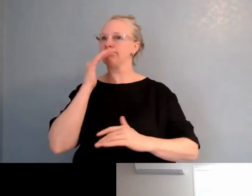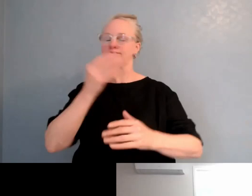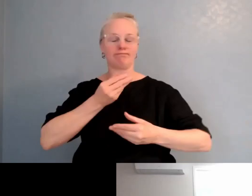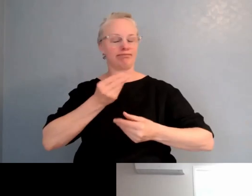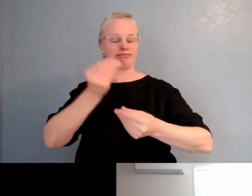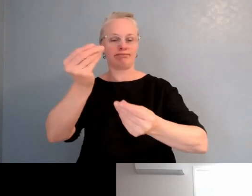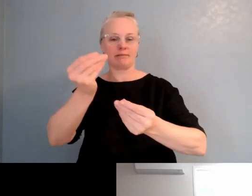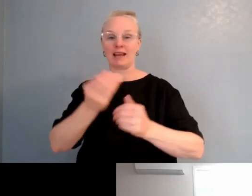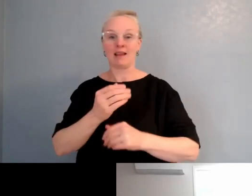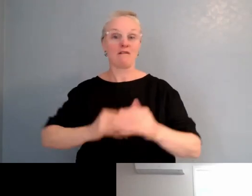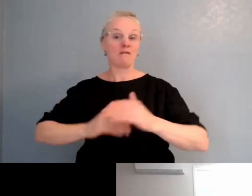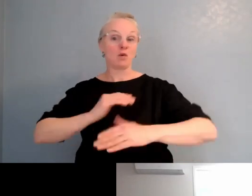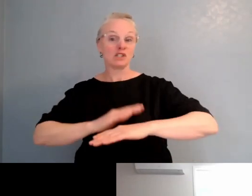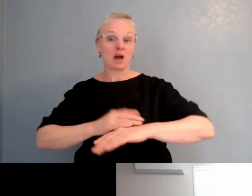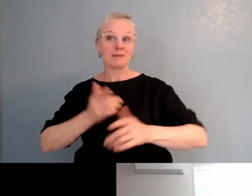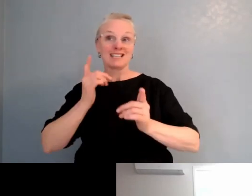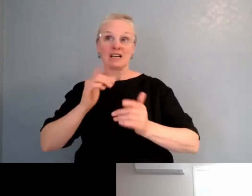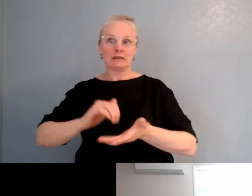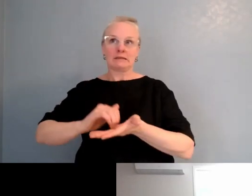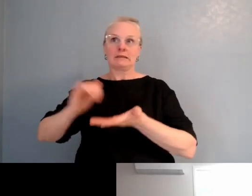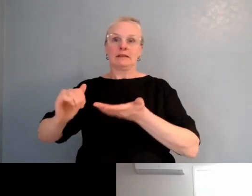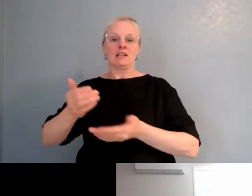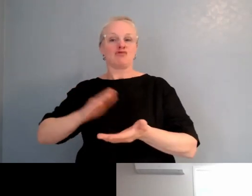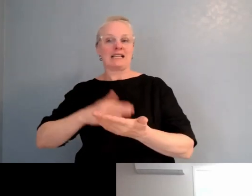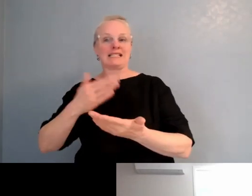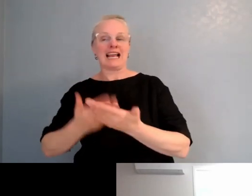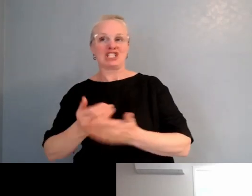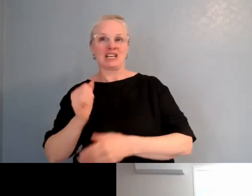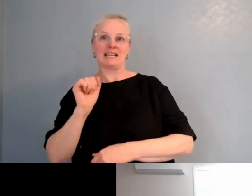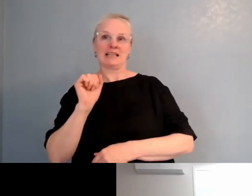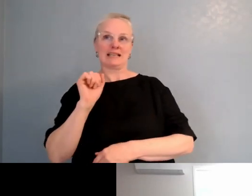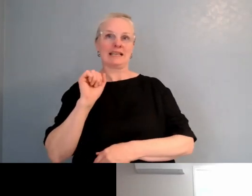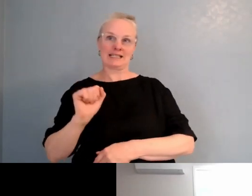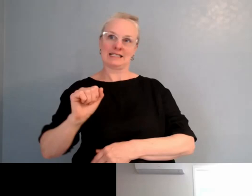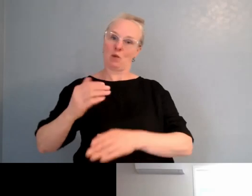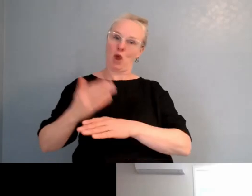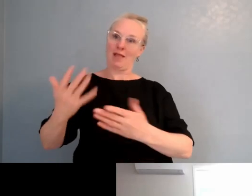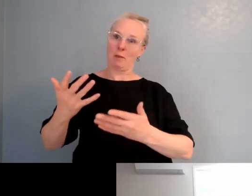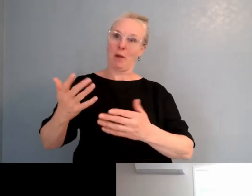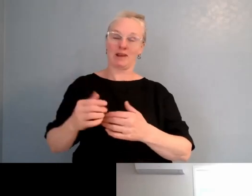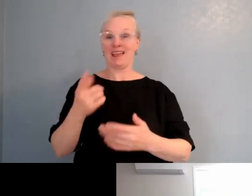He's doing a lot of translation. Obviously, the world's his oyster with those skills. But what has enabled him to do